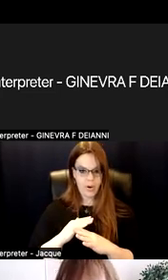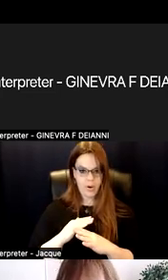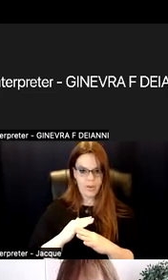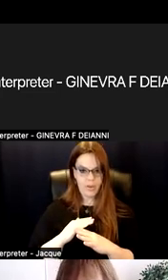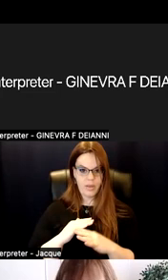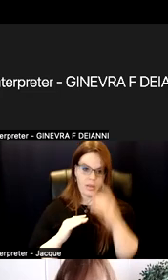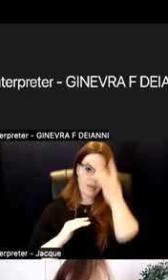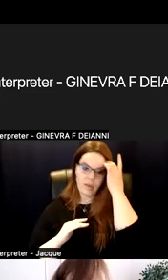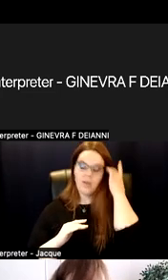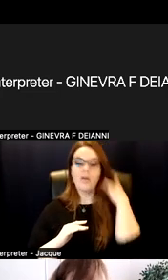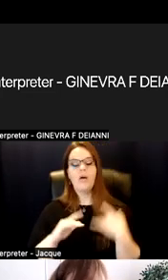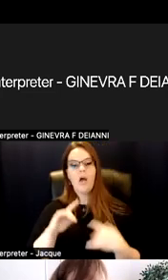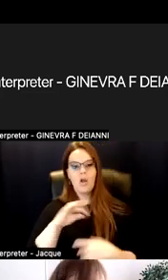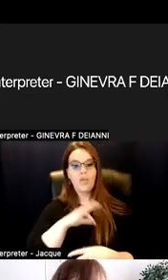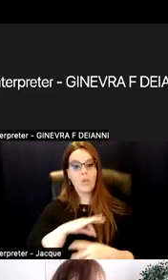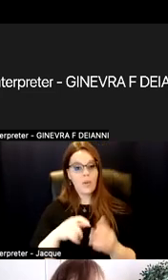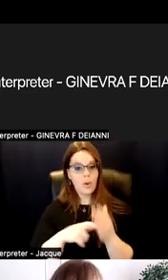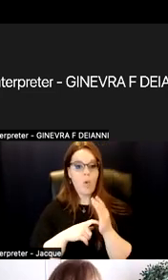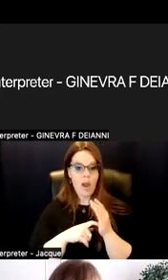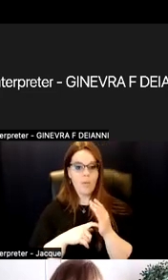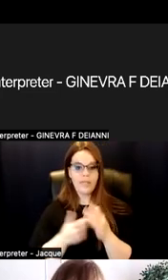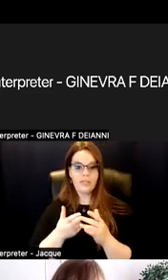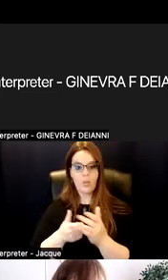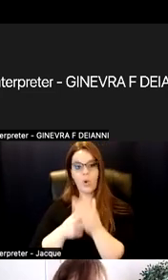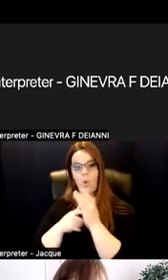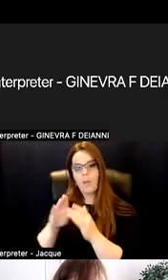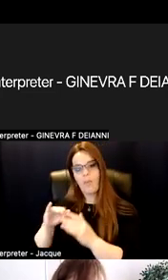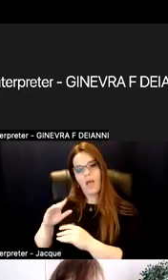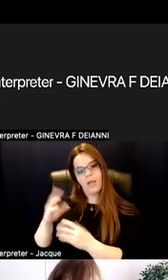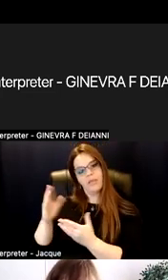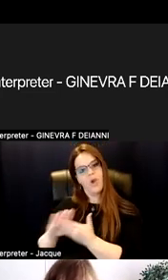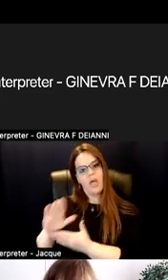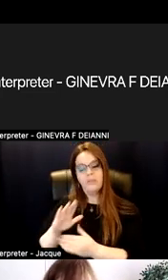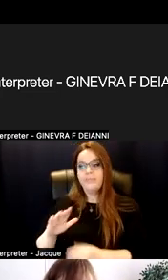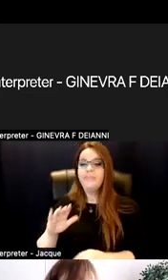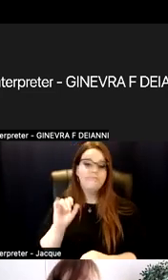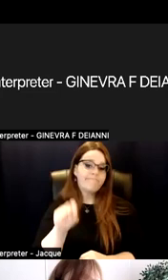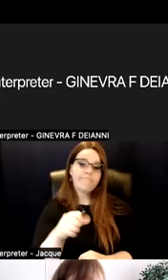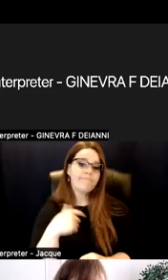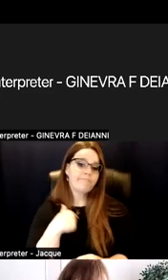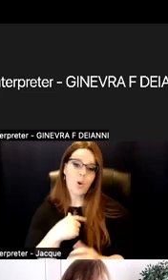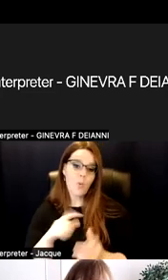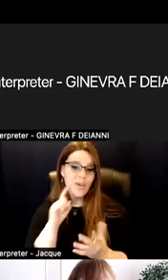imposed by my institution. And we find that sometimes with particular STEM fields,